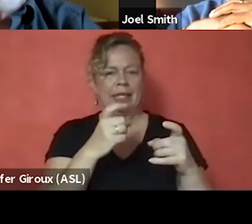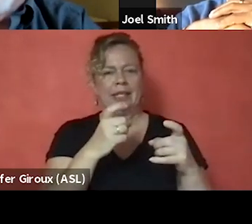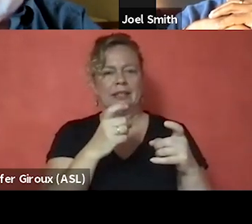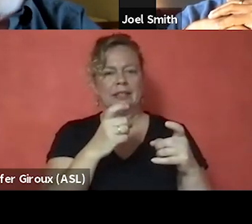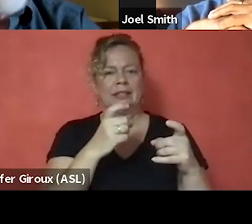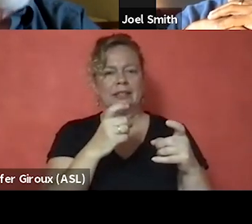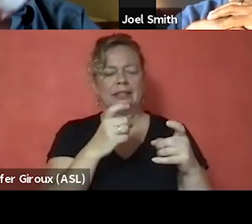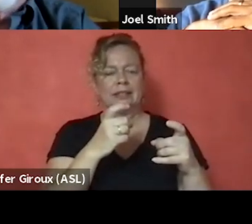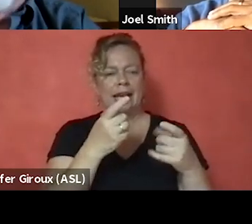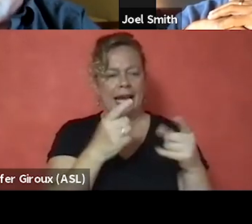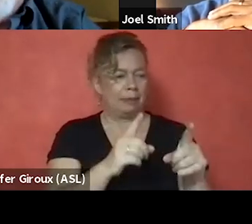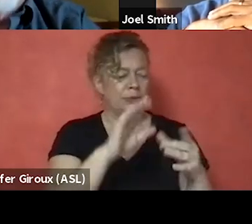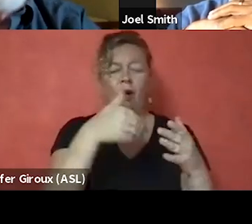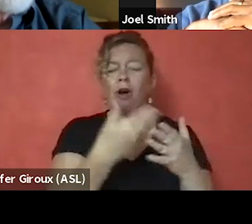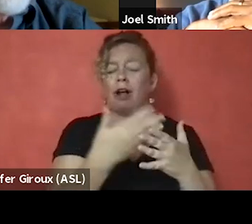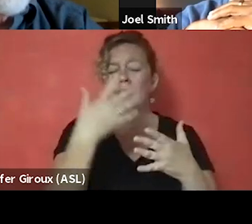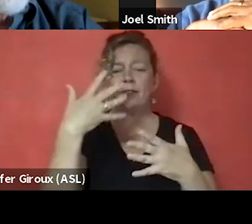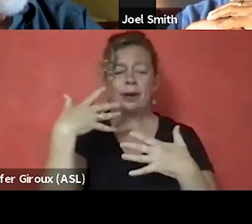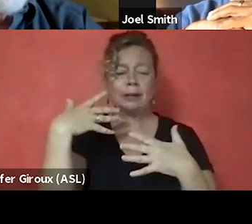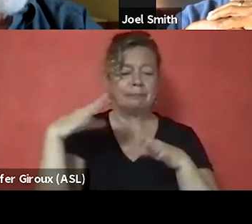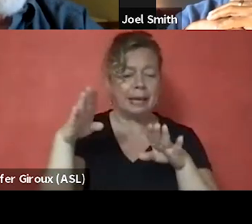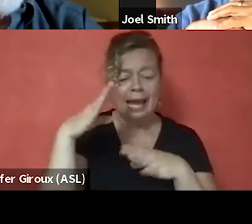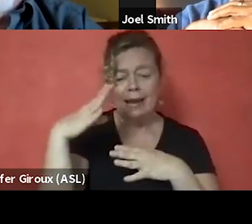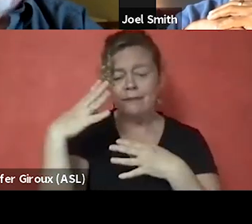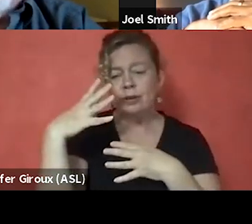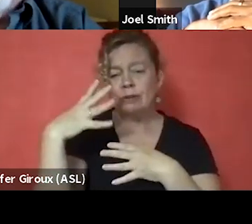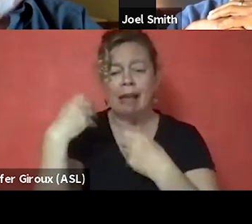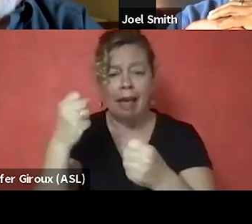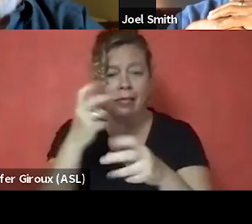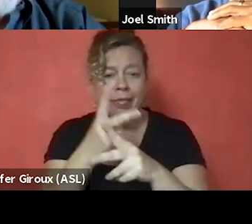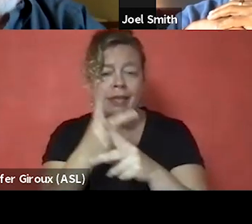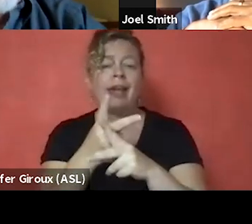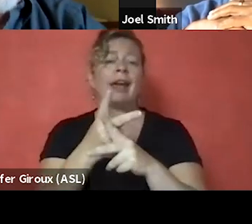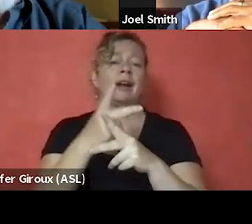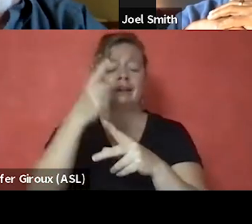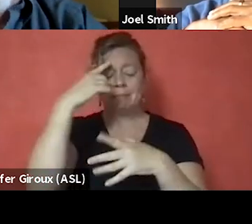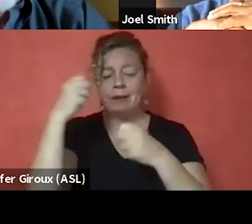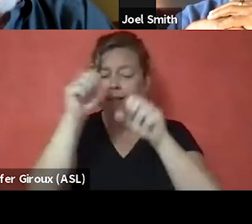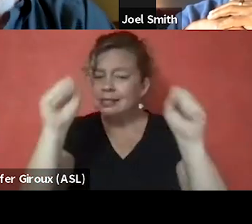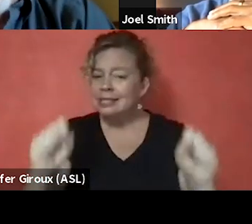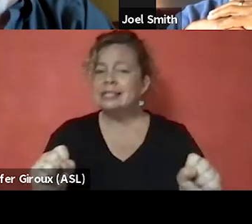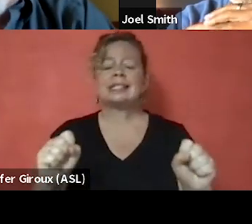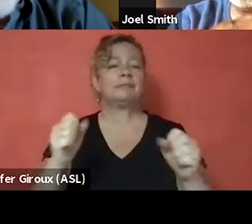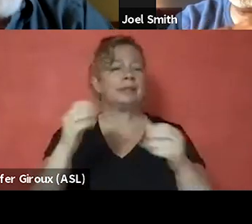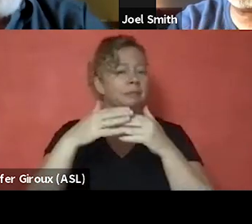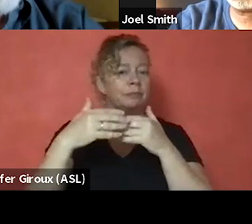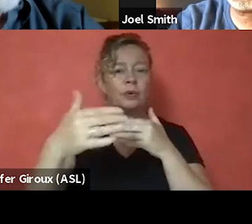behavioral health, and healthcare and beyond. And so, this is obviously a complicated issue.